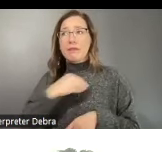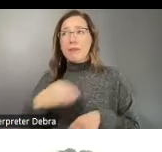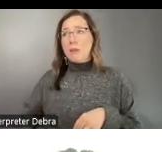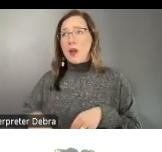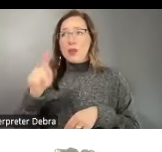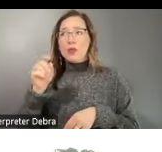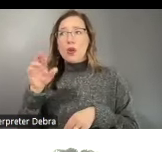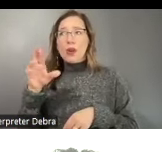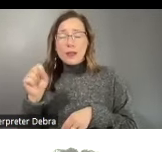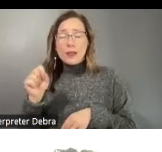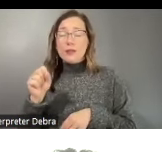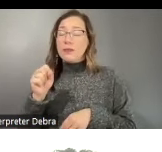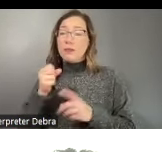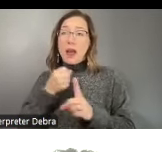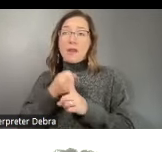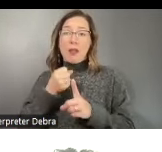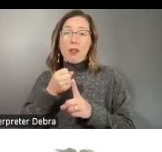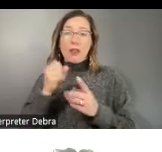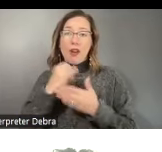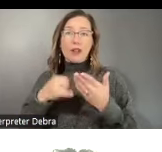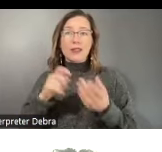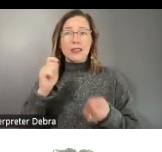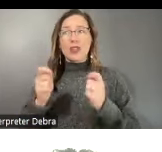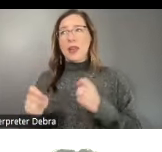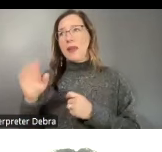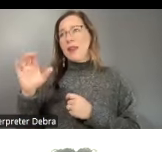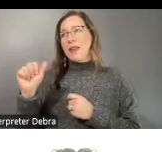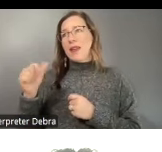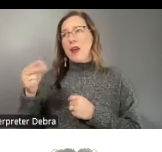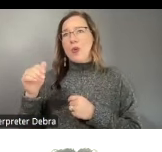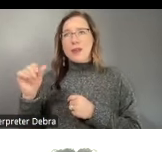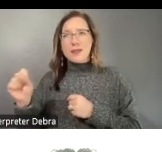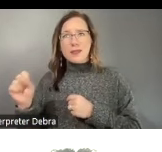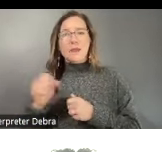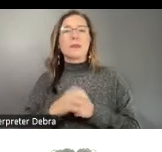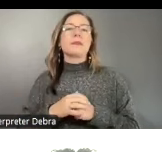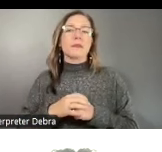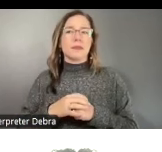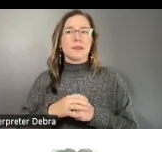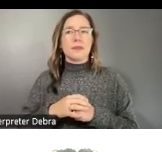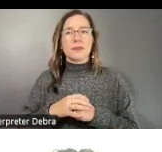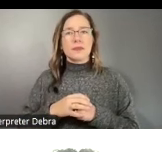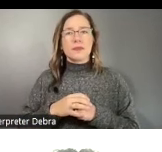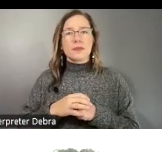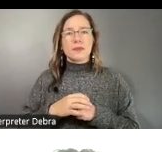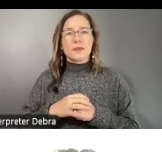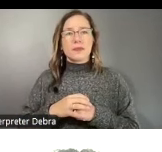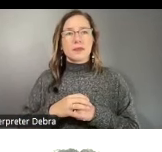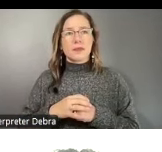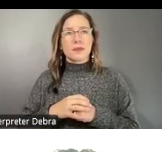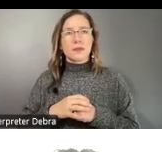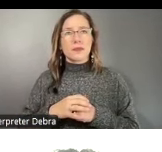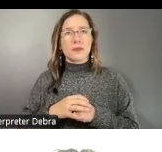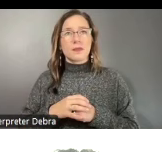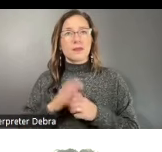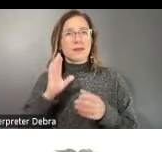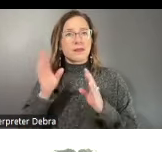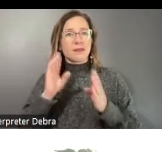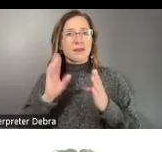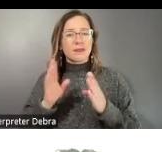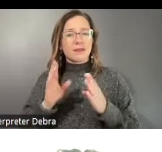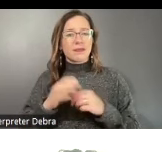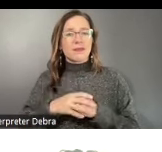how impactful the arts are in shaping Caguas. - Hello and greetings to the National Endowment